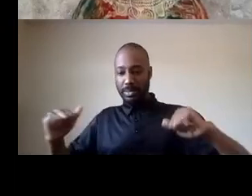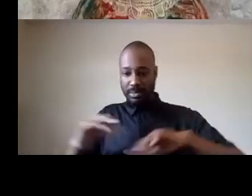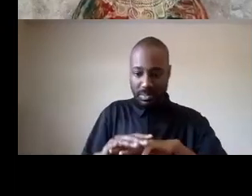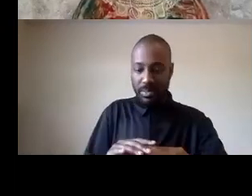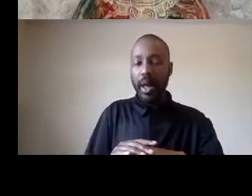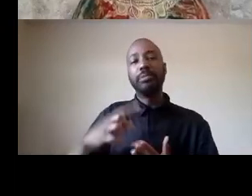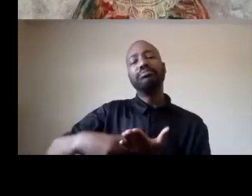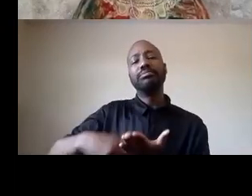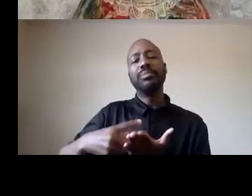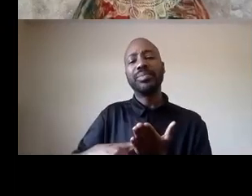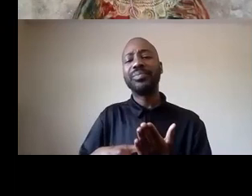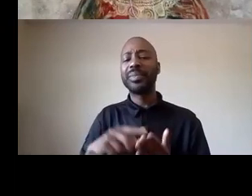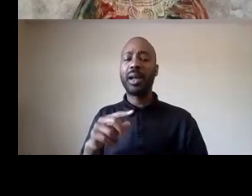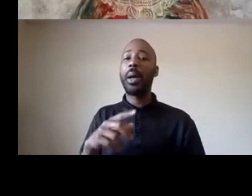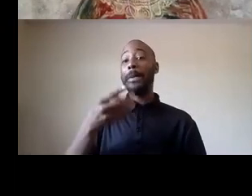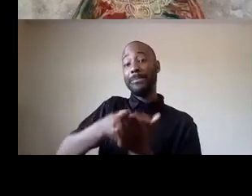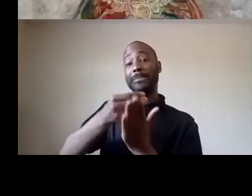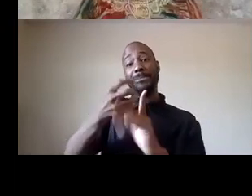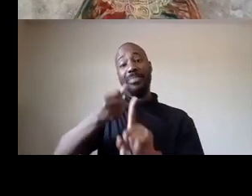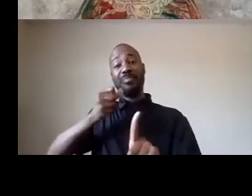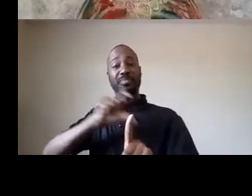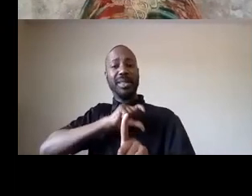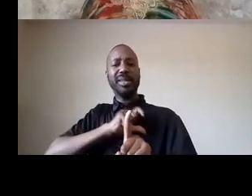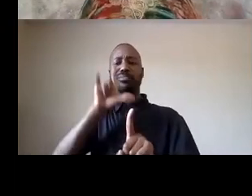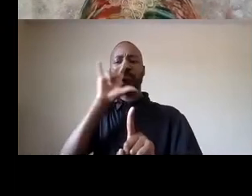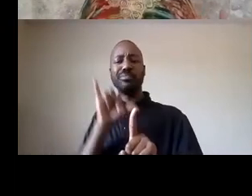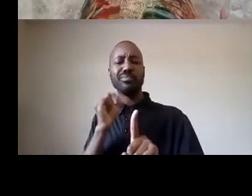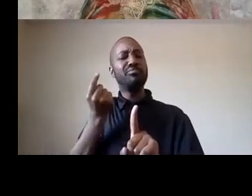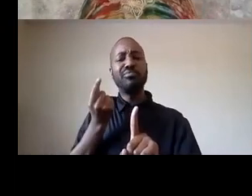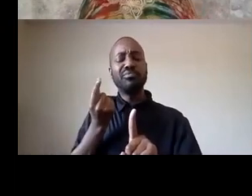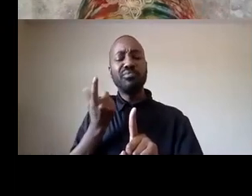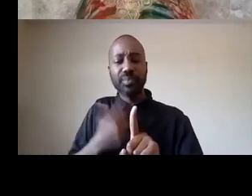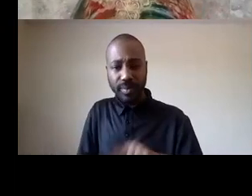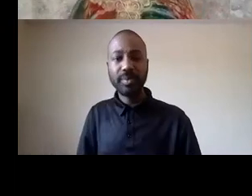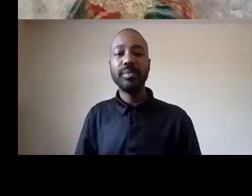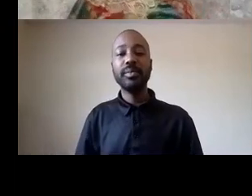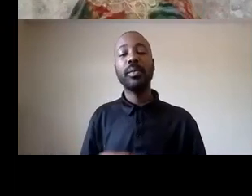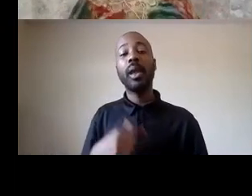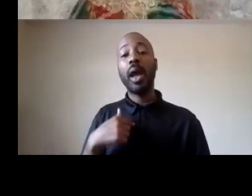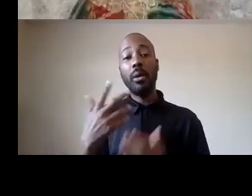is what we call building black community i just want to quickly go through um